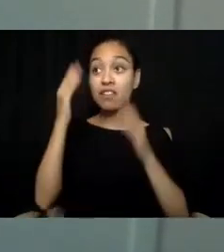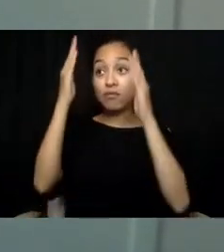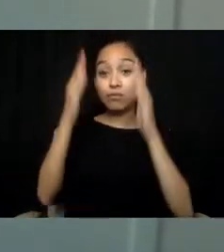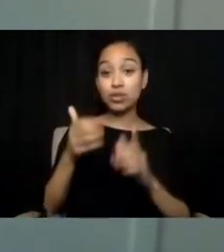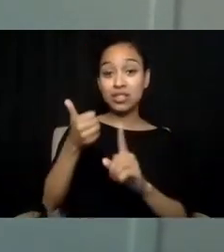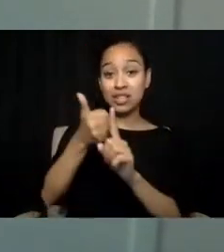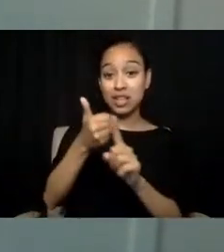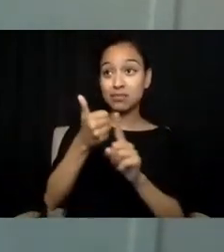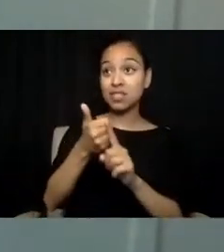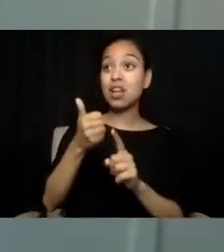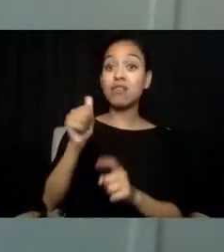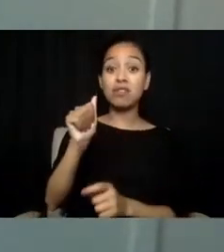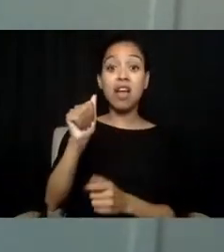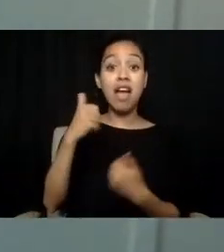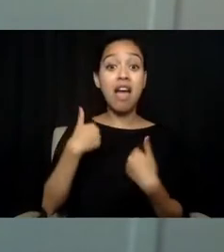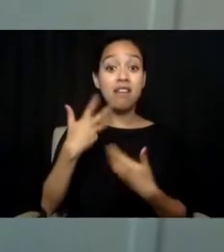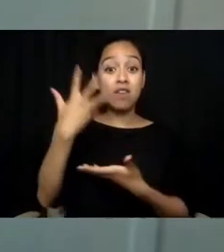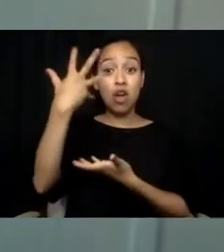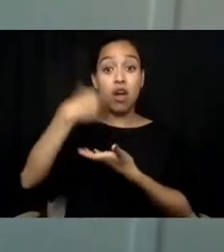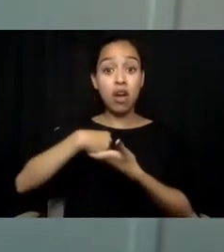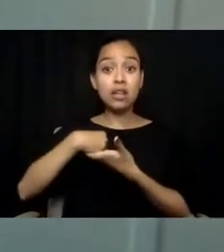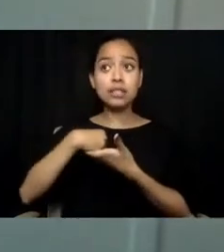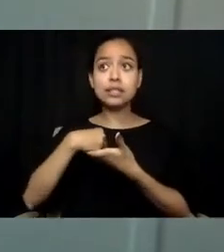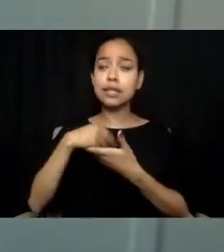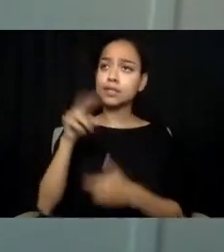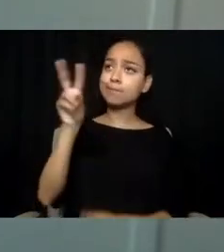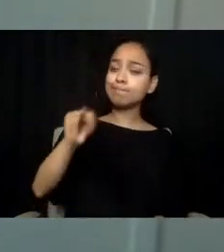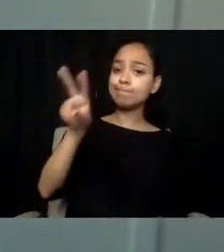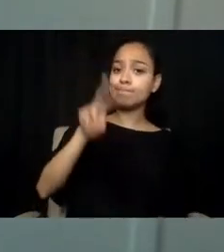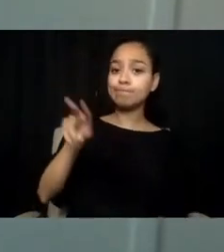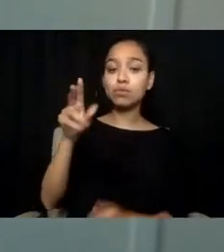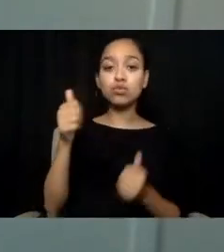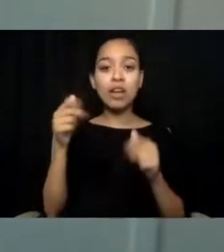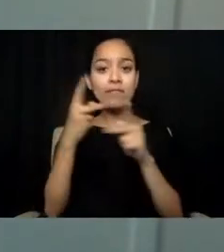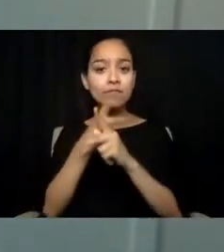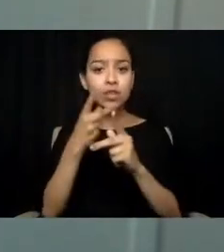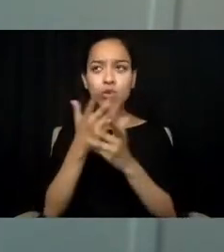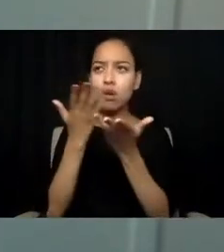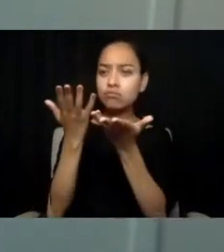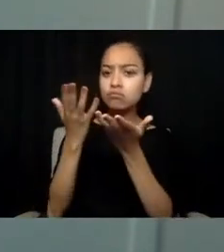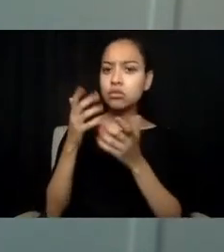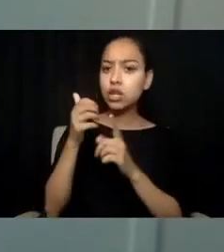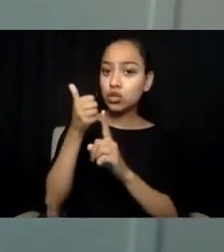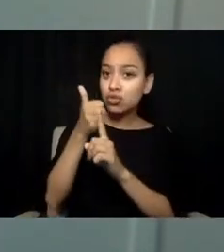or thought to be just autistic when they're actually suicidal.